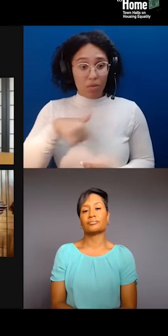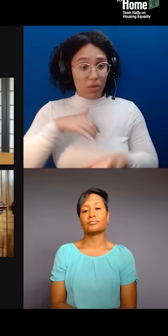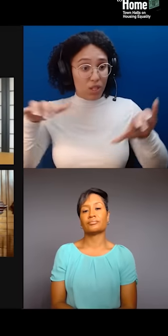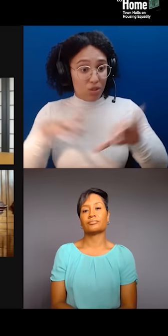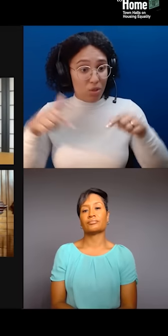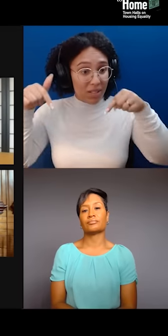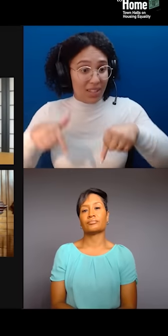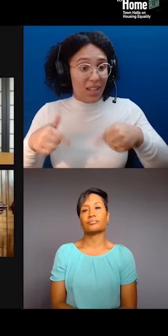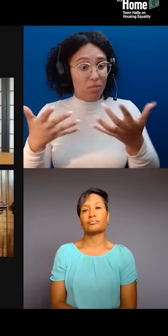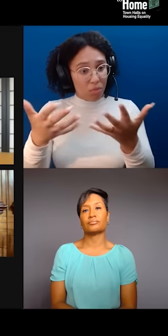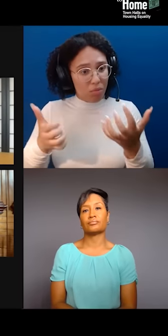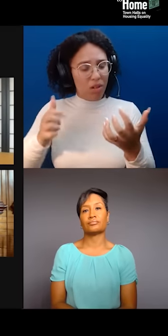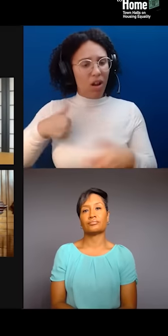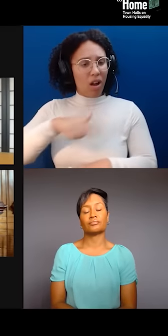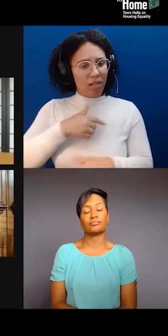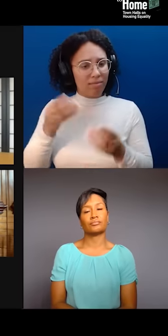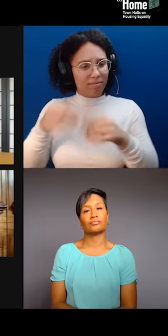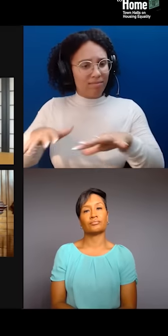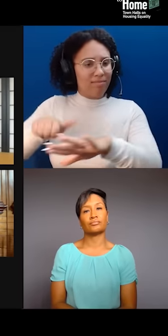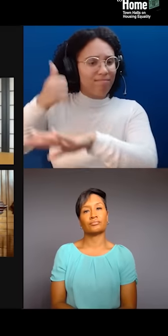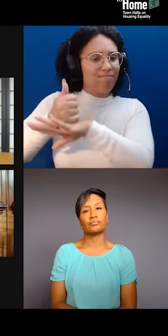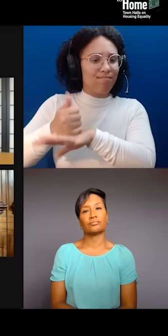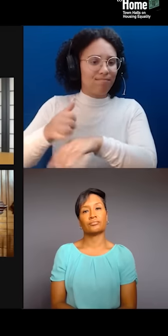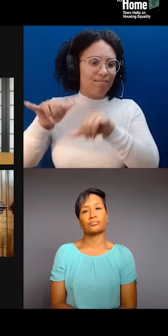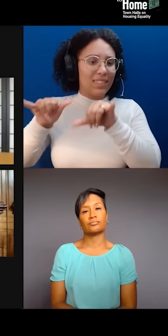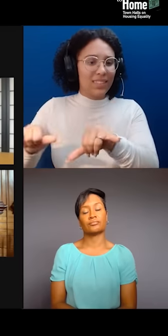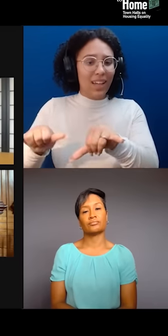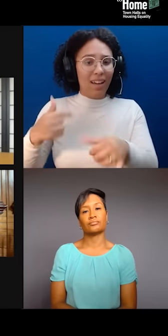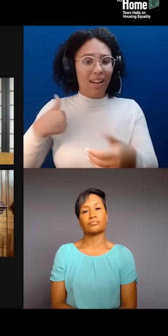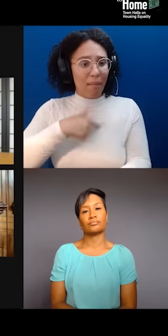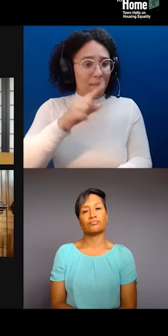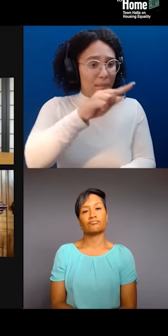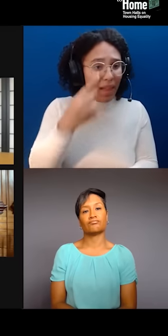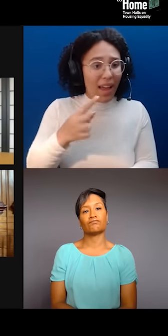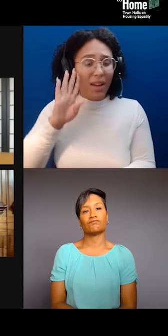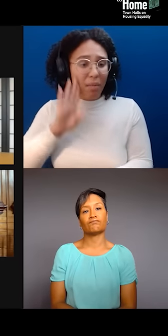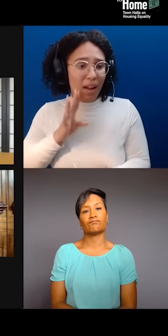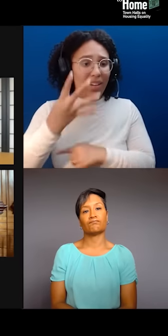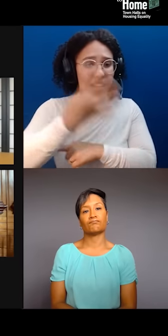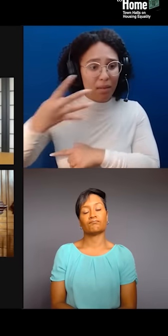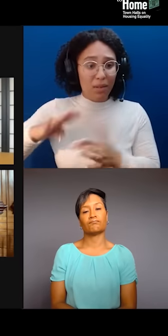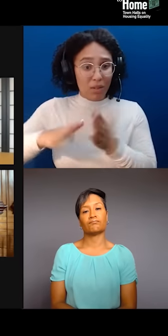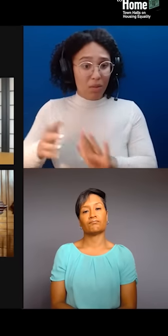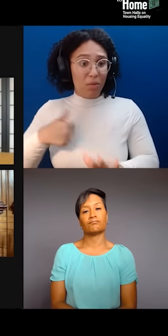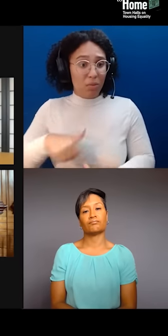as Black, Brown, immigrant communities, and that we're able to main exist here. We shouldn't have to leave, you know?